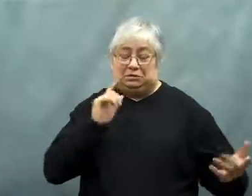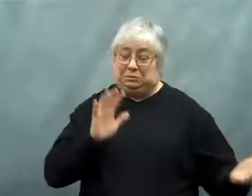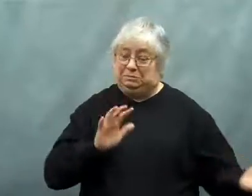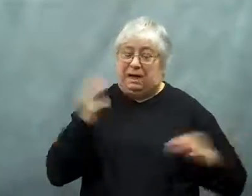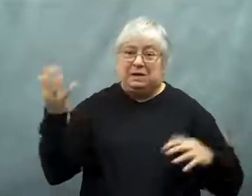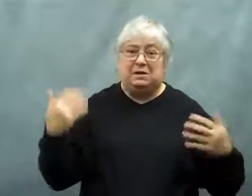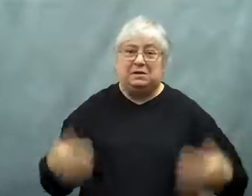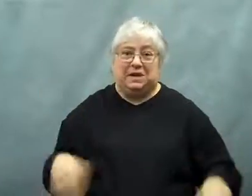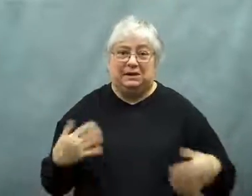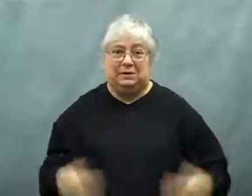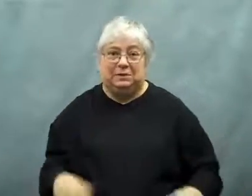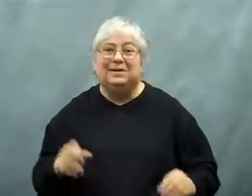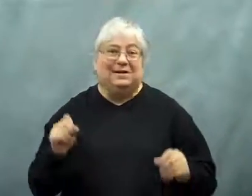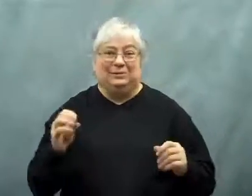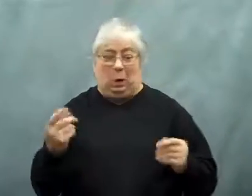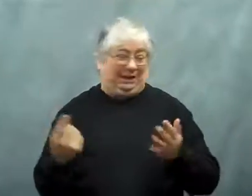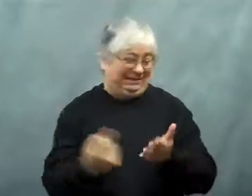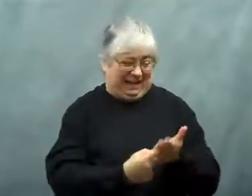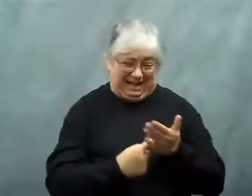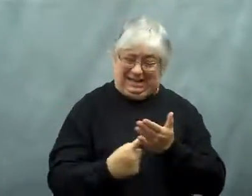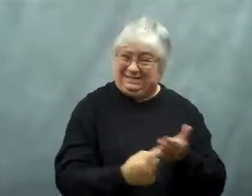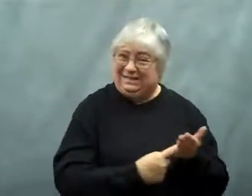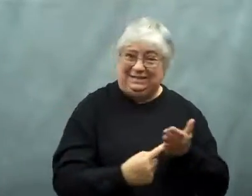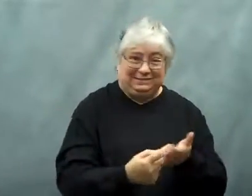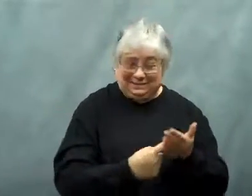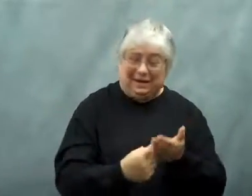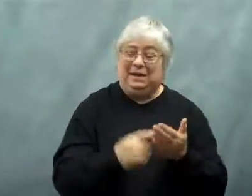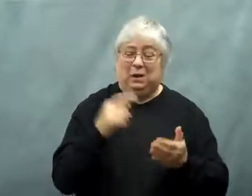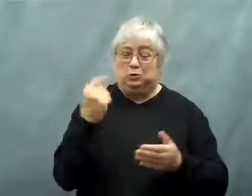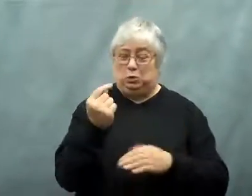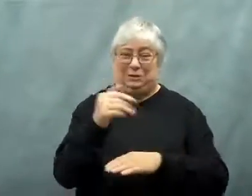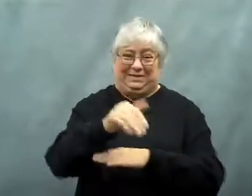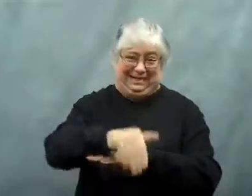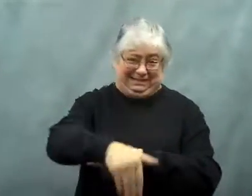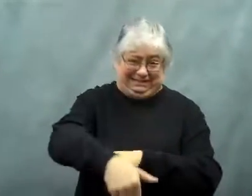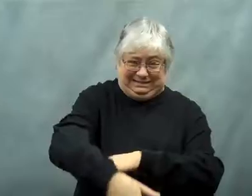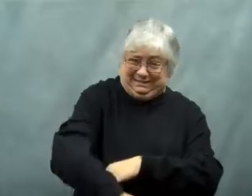It would have been a disaster.